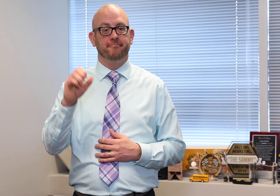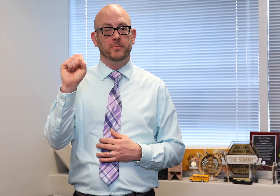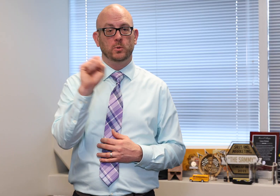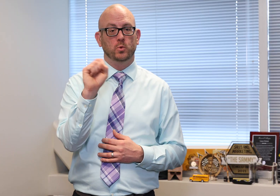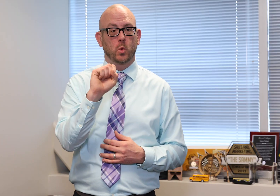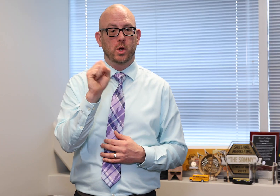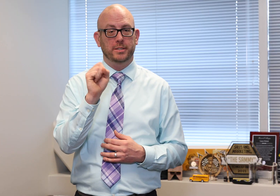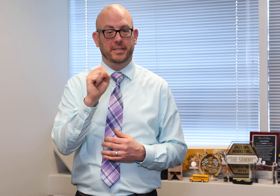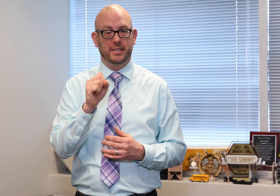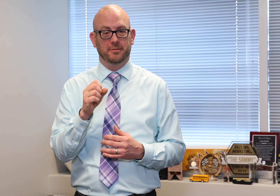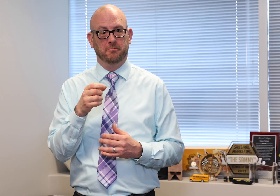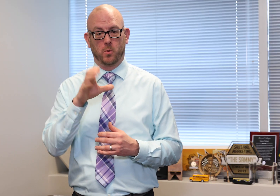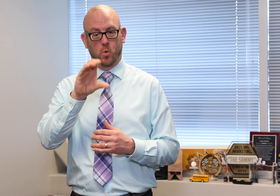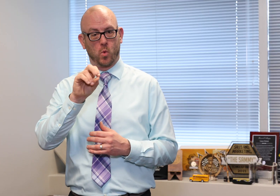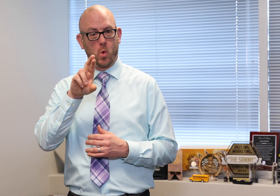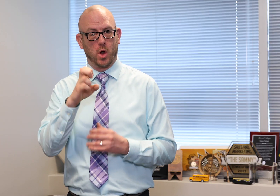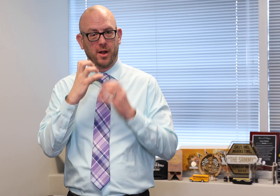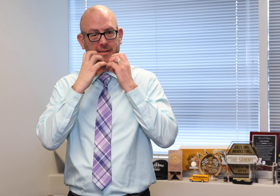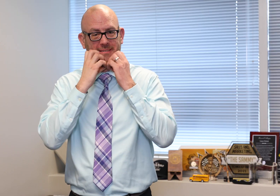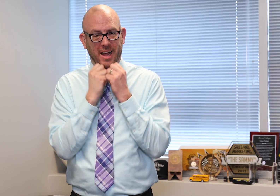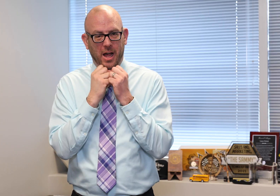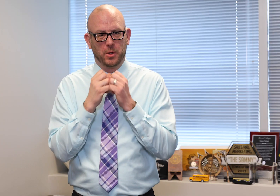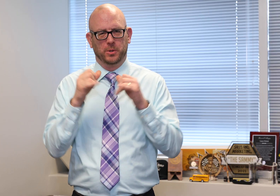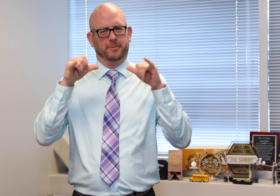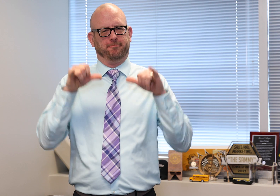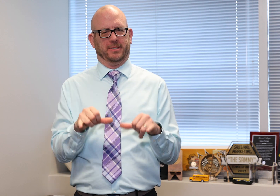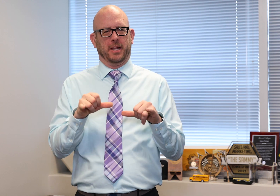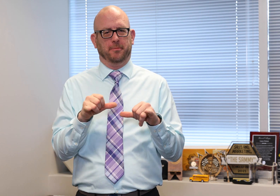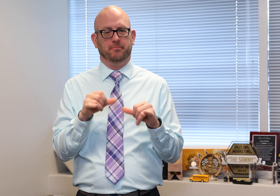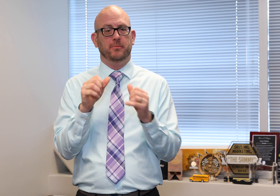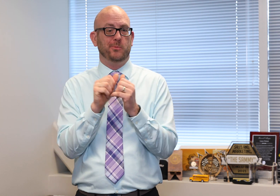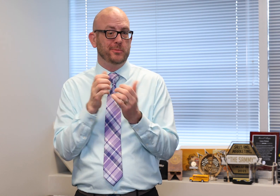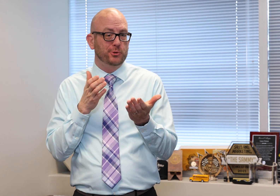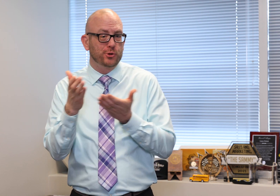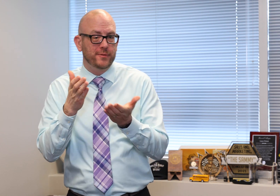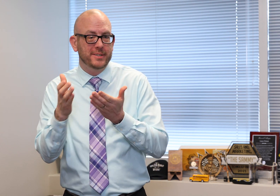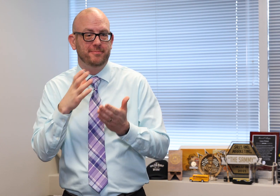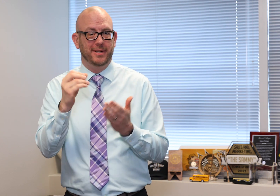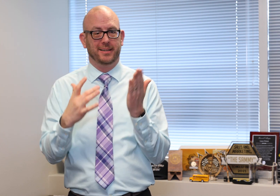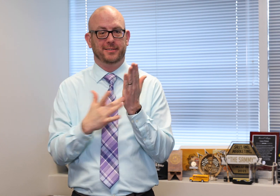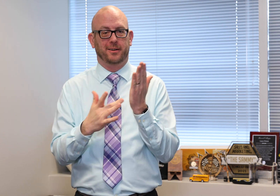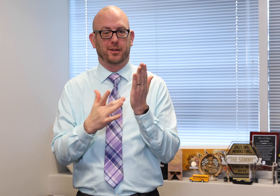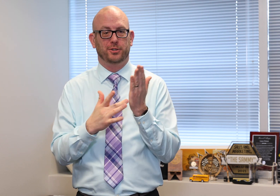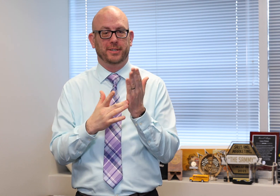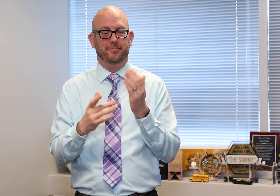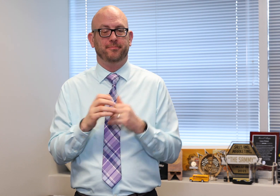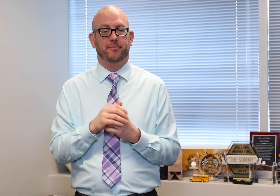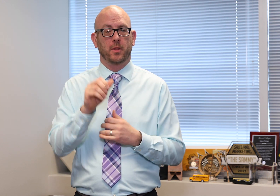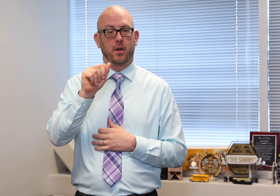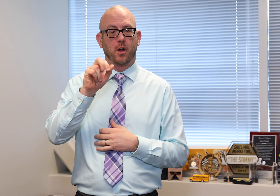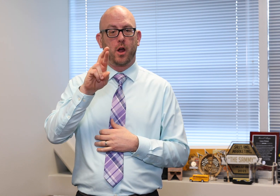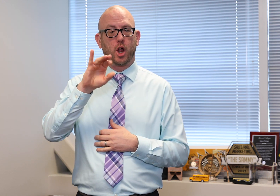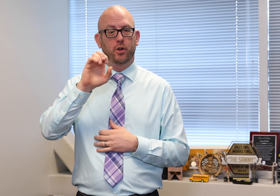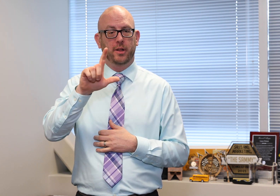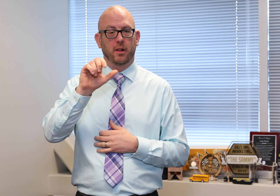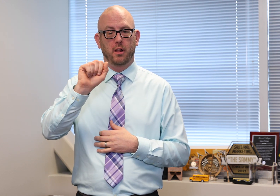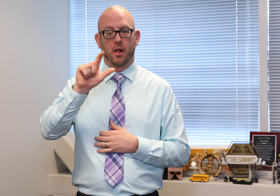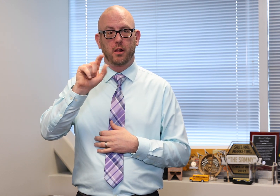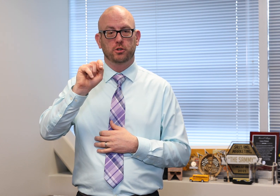“Ariel Alternatives is committed to building upon Sorenson’s core values, services and